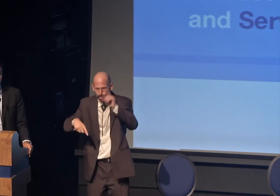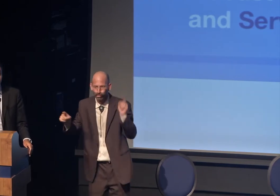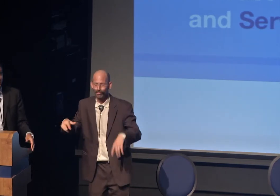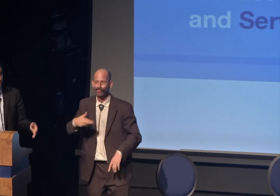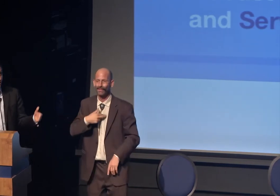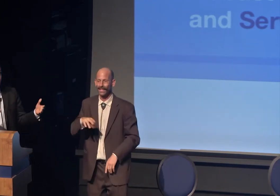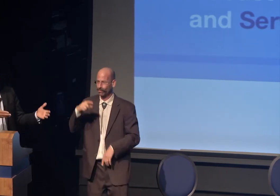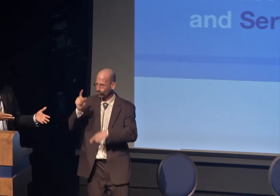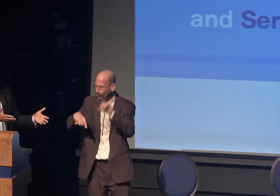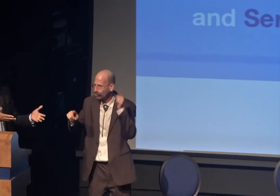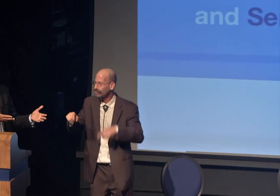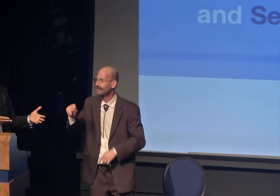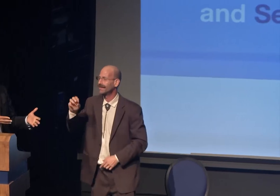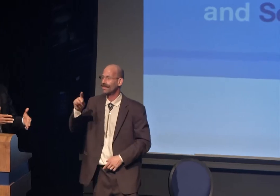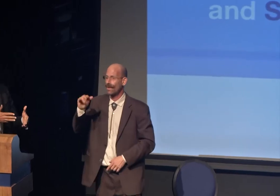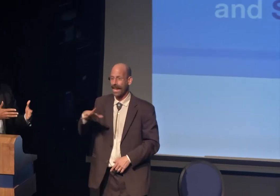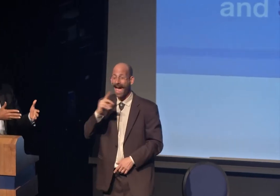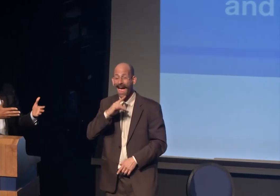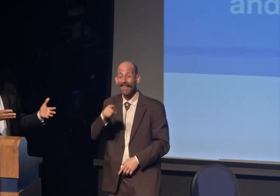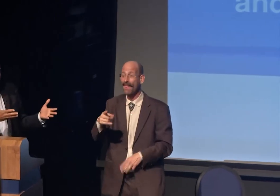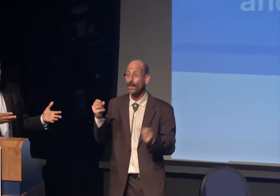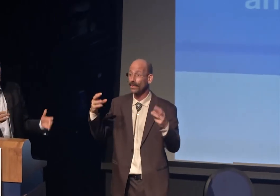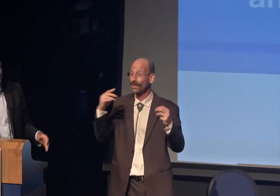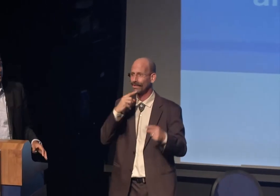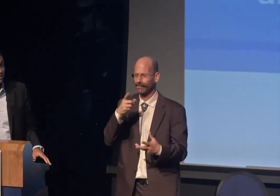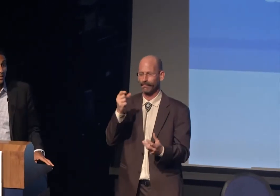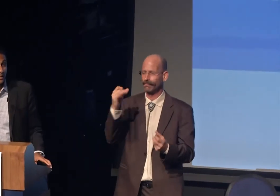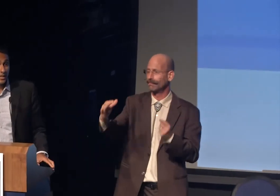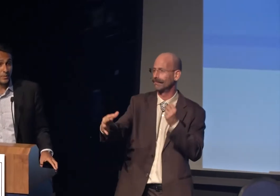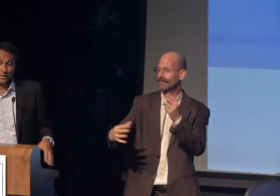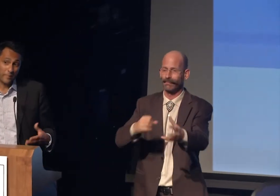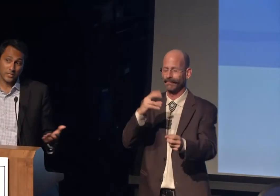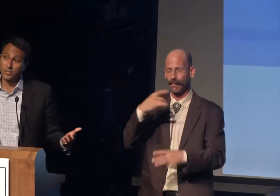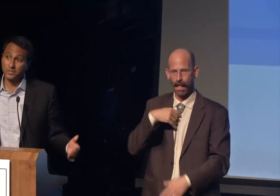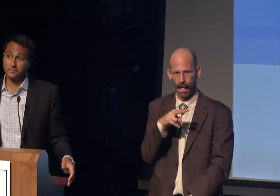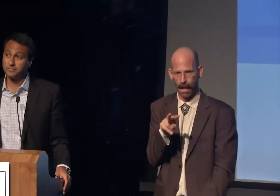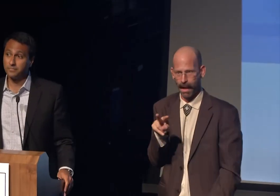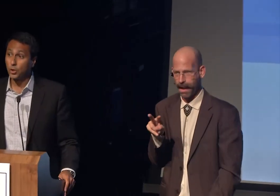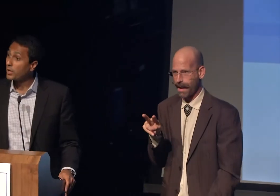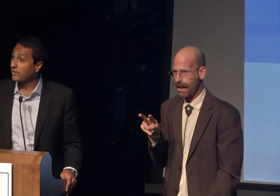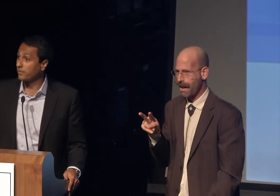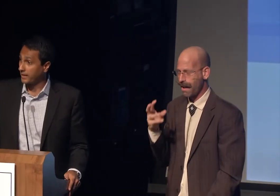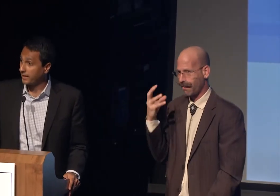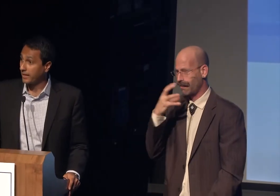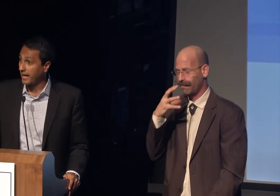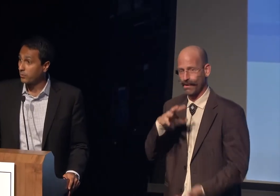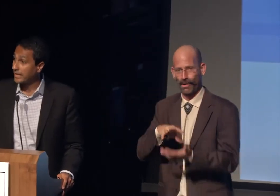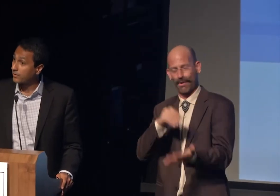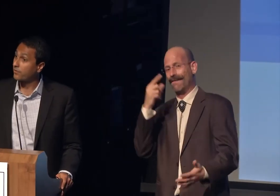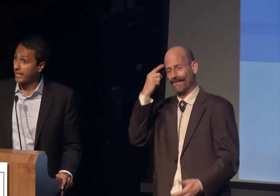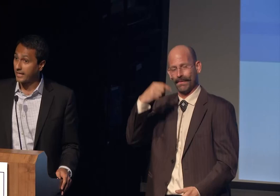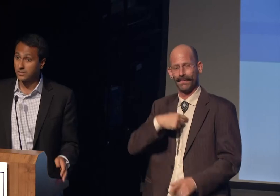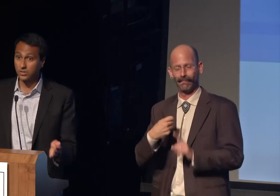speaking to each other in this eloquence has been a major learning for me.